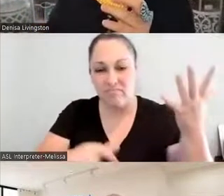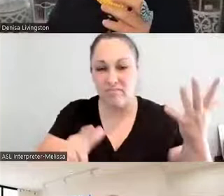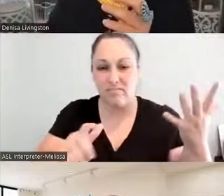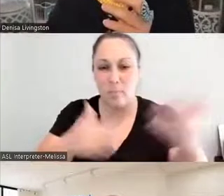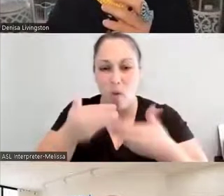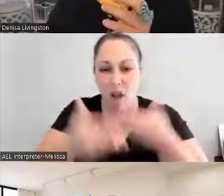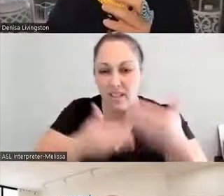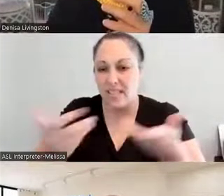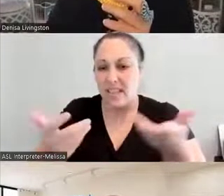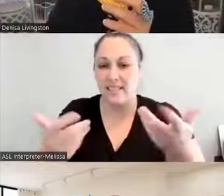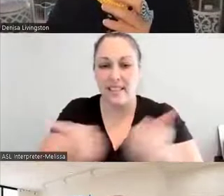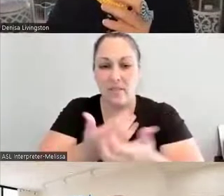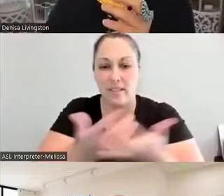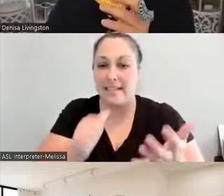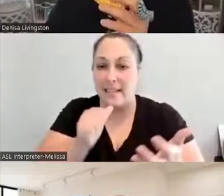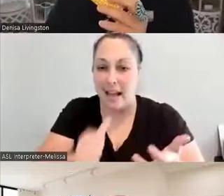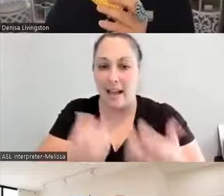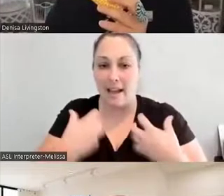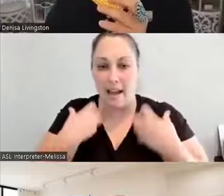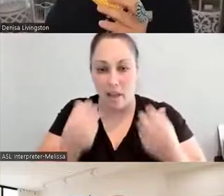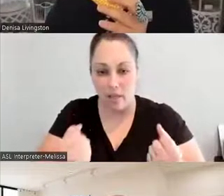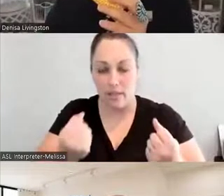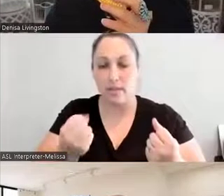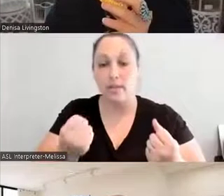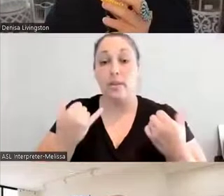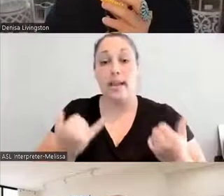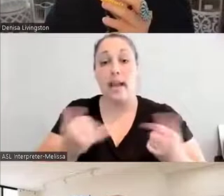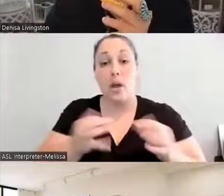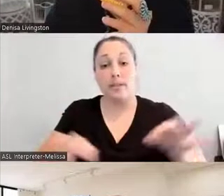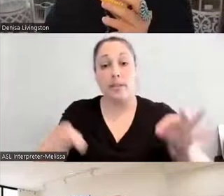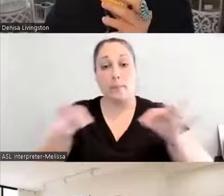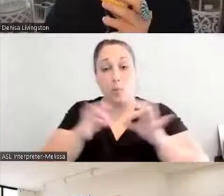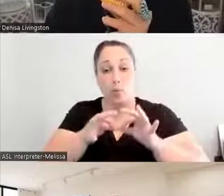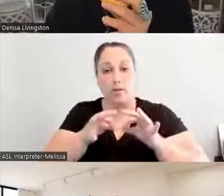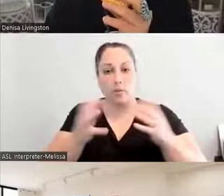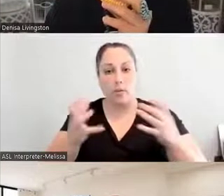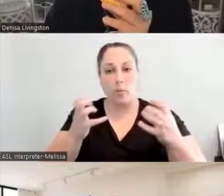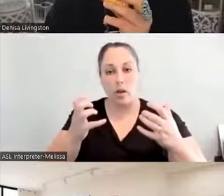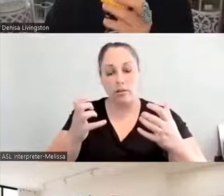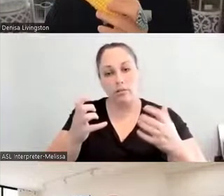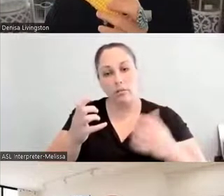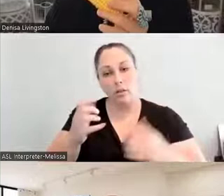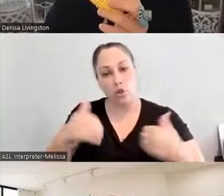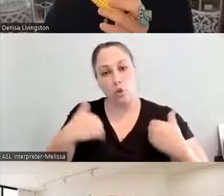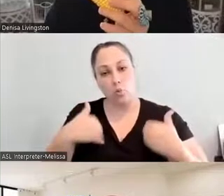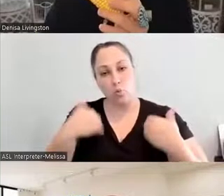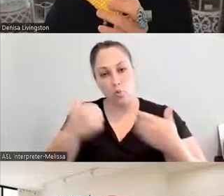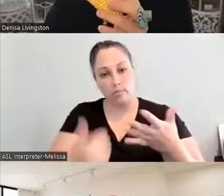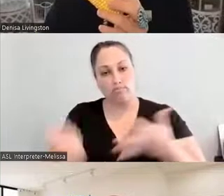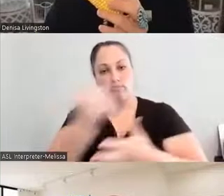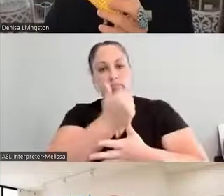And so this is really important as we see the work, you know, on that level of not only facilitating our own change but